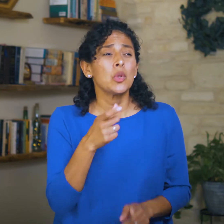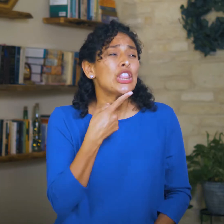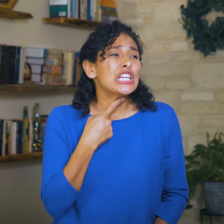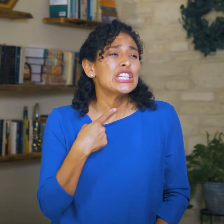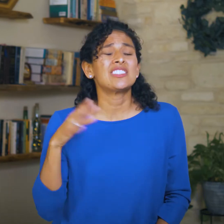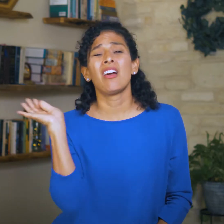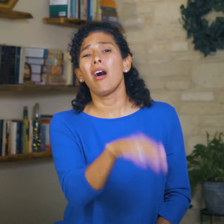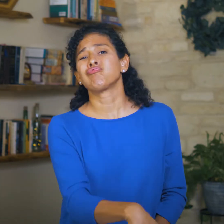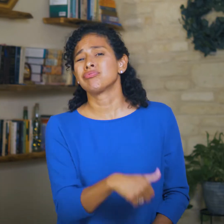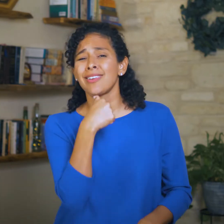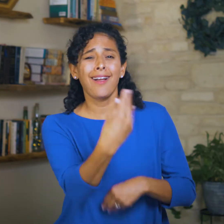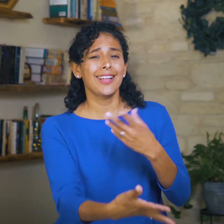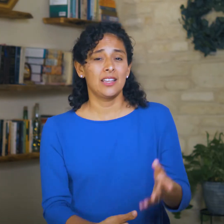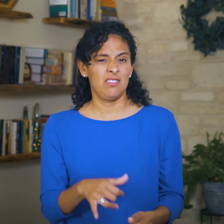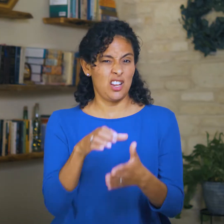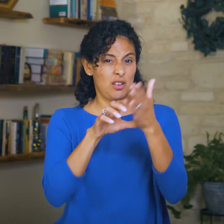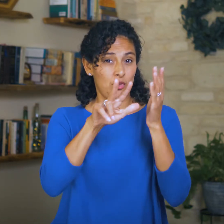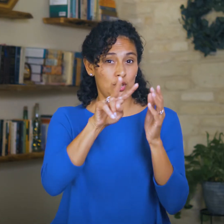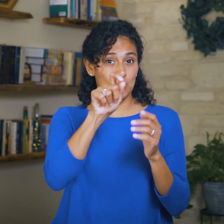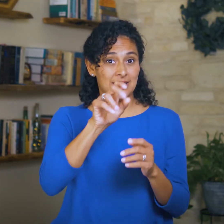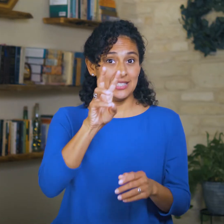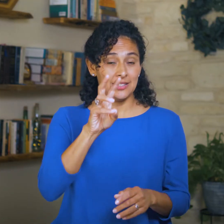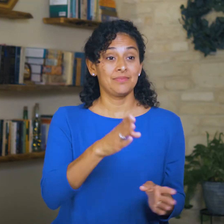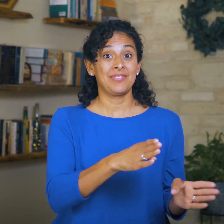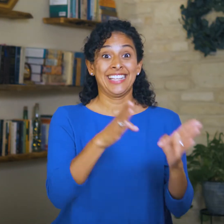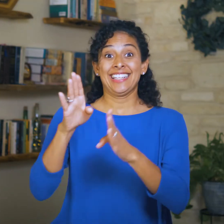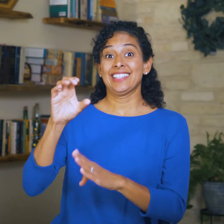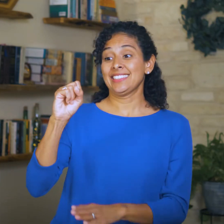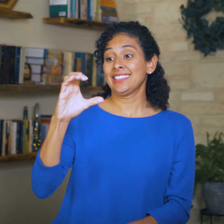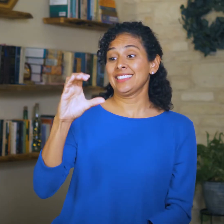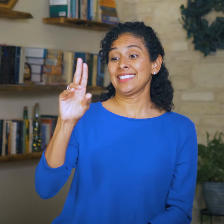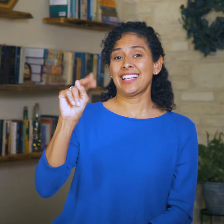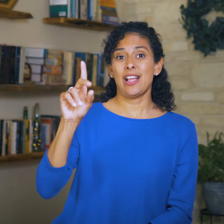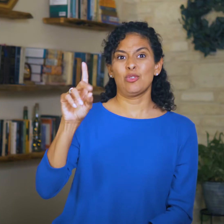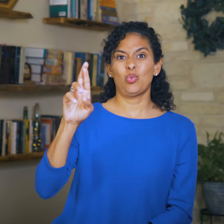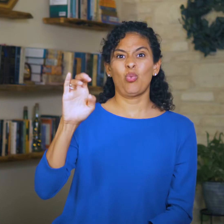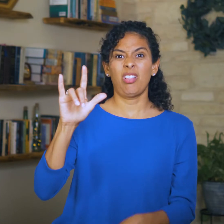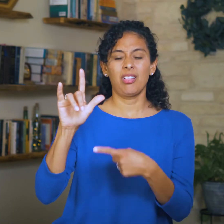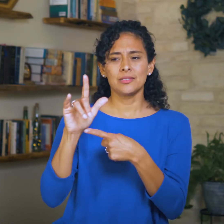and to deprive the thirsty of drink” (32:6). And here’s what he says about the scoundrel: